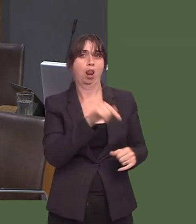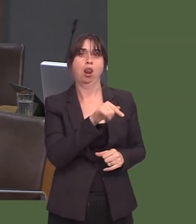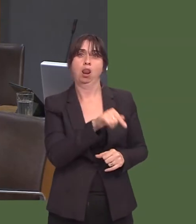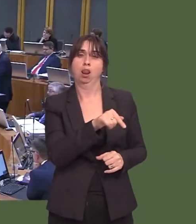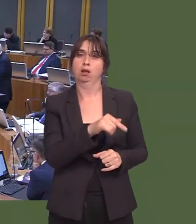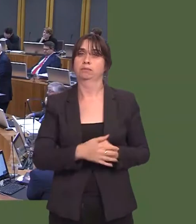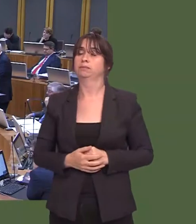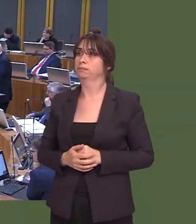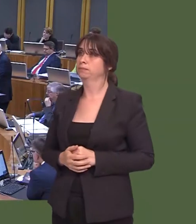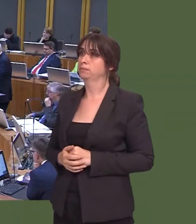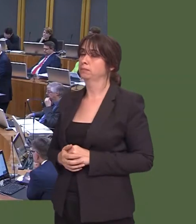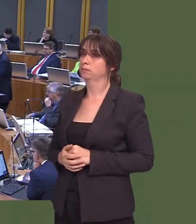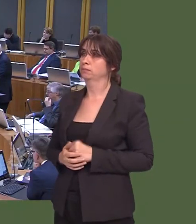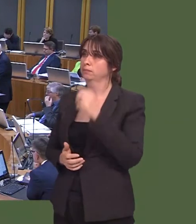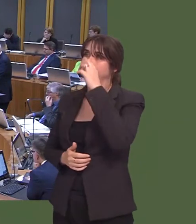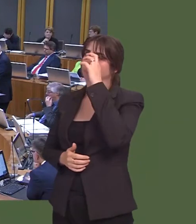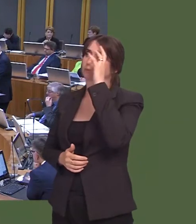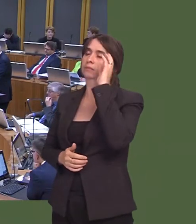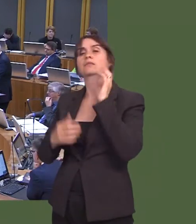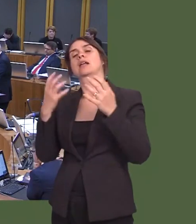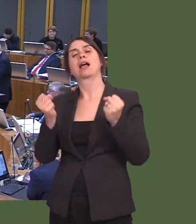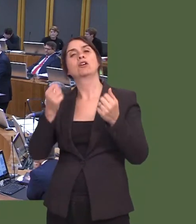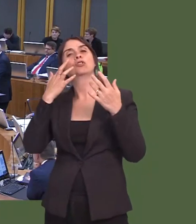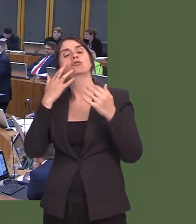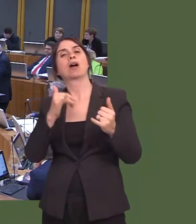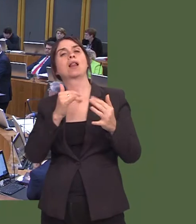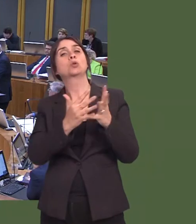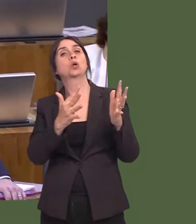Carwyn Jones: As the Member knows, the trial site in Swansea is located in his constituency